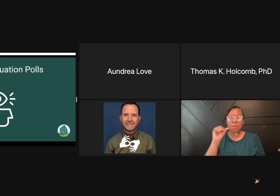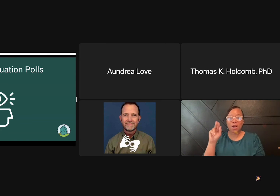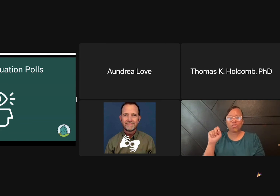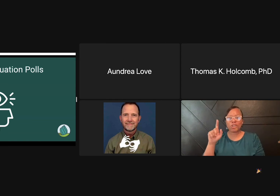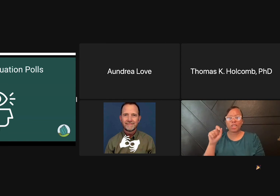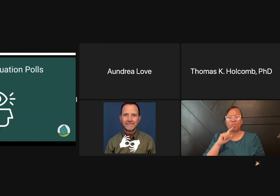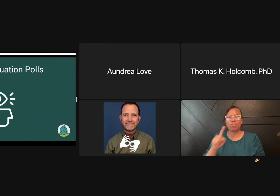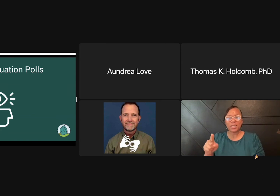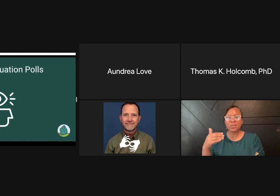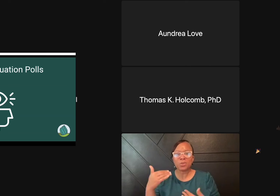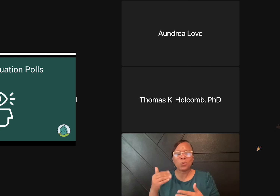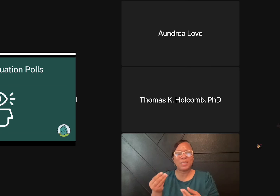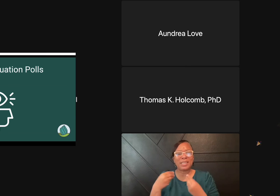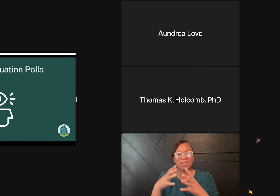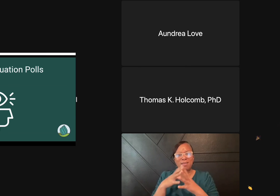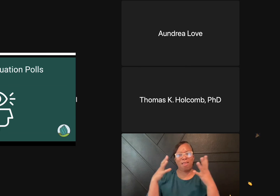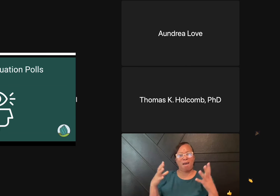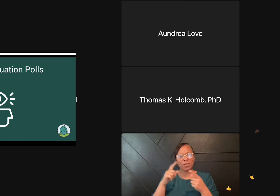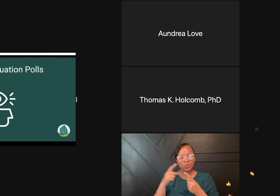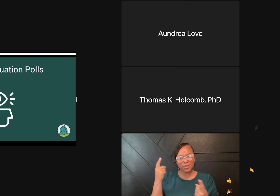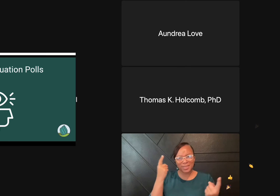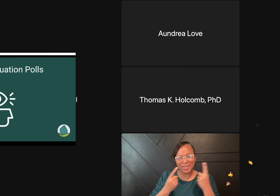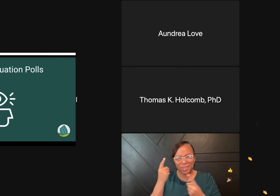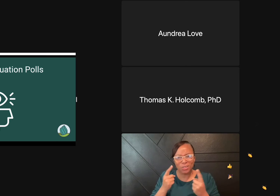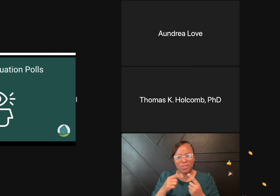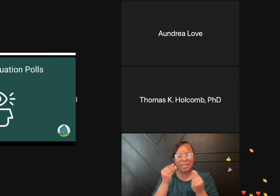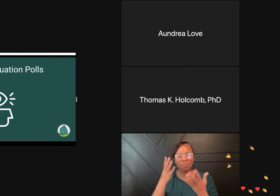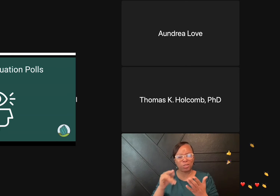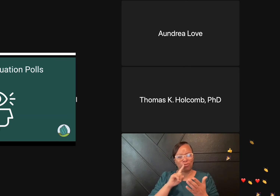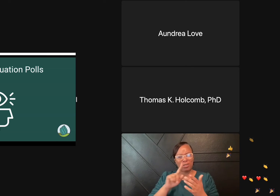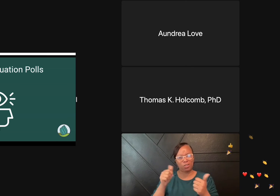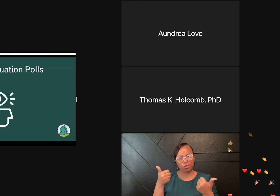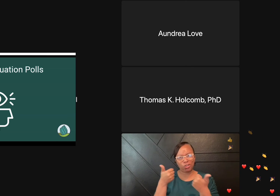Really, Tom and Aundrea, you've given us so much to think about.